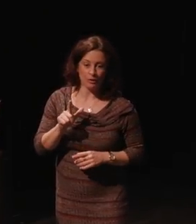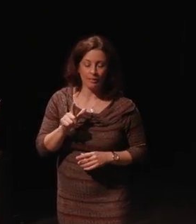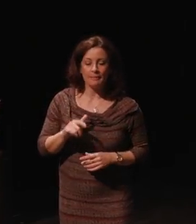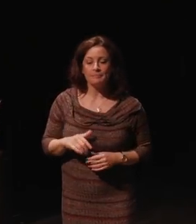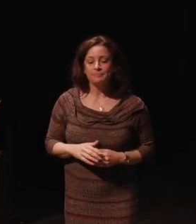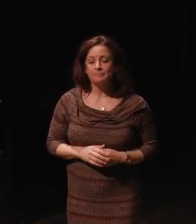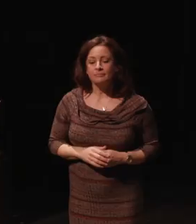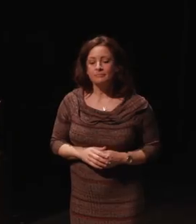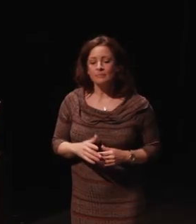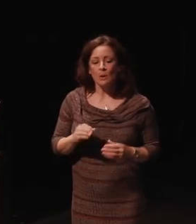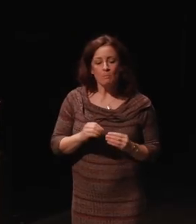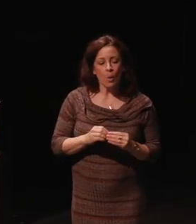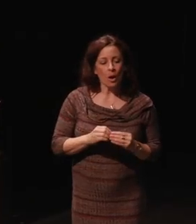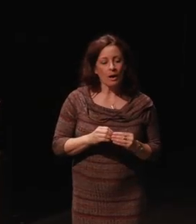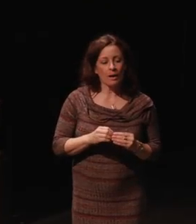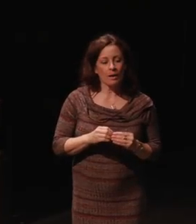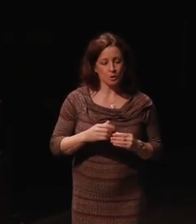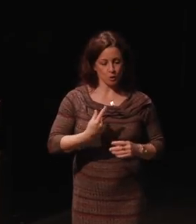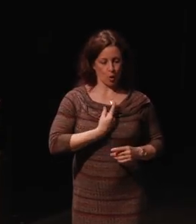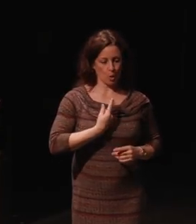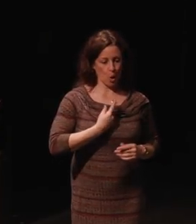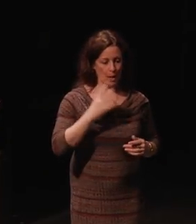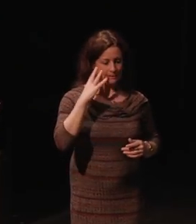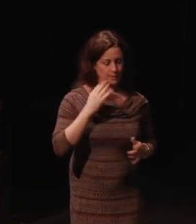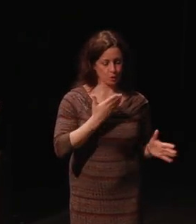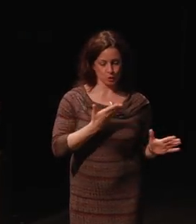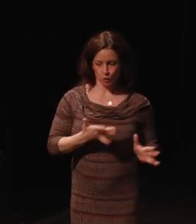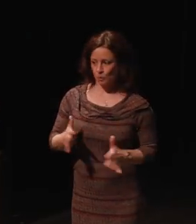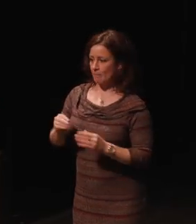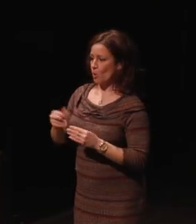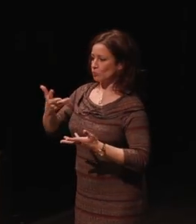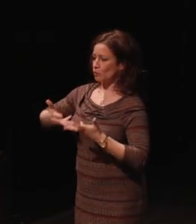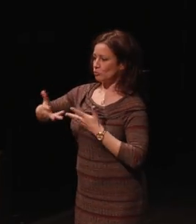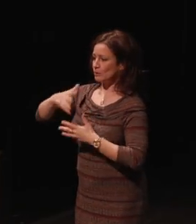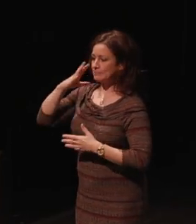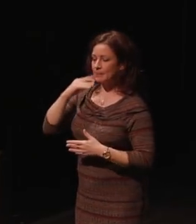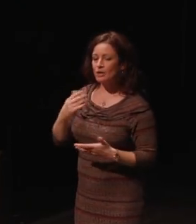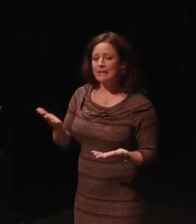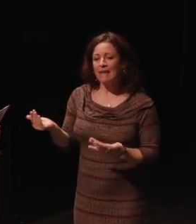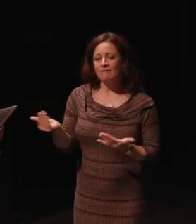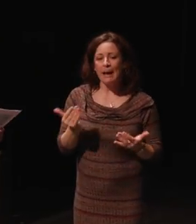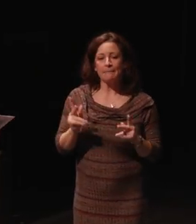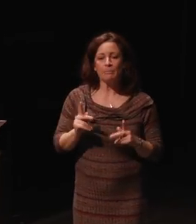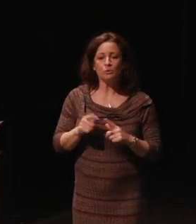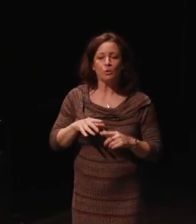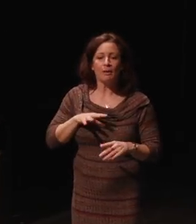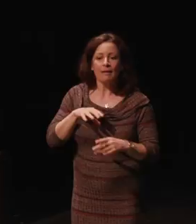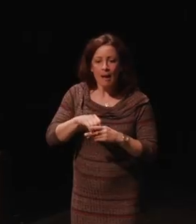more social experiences that invite people to come together and bond over a shared positive activity.